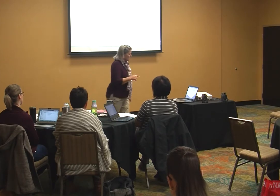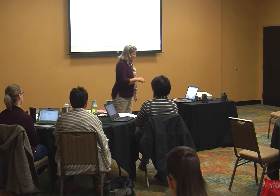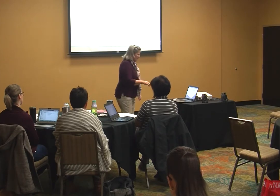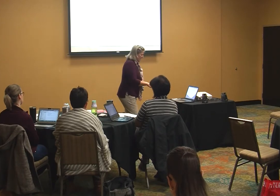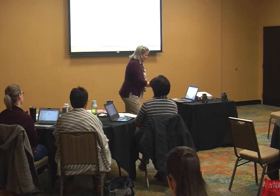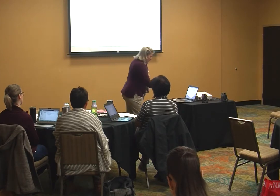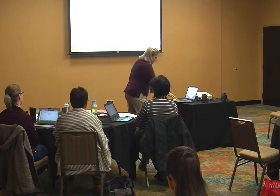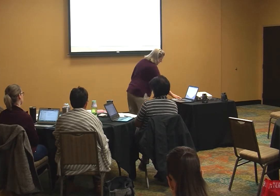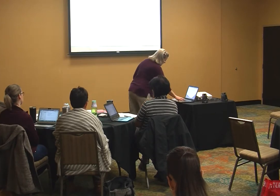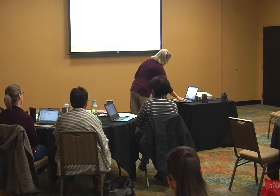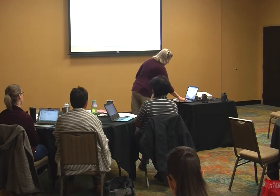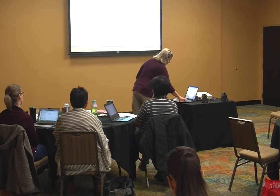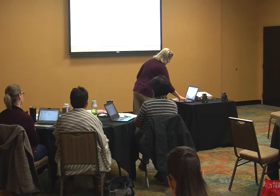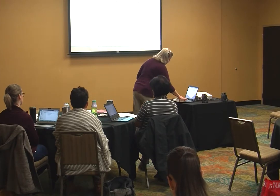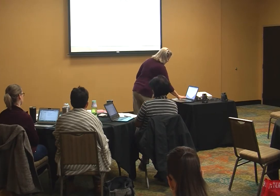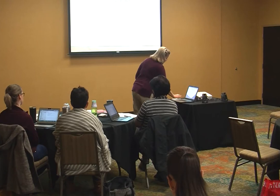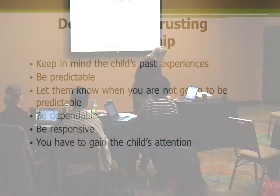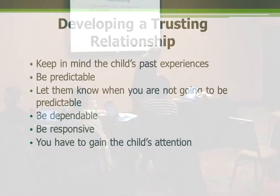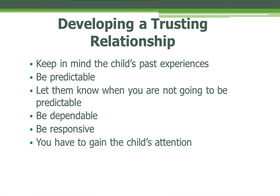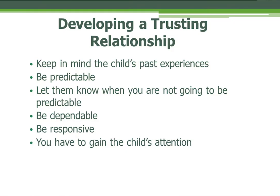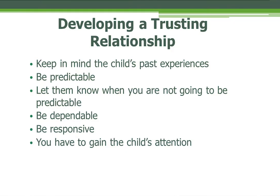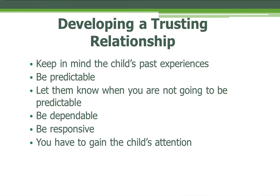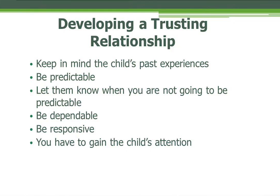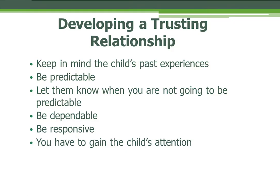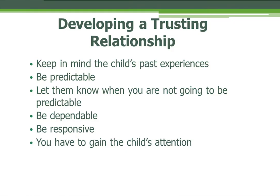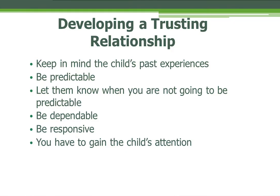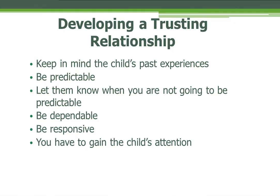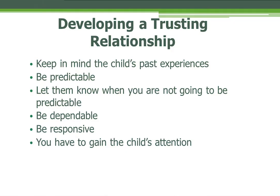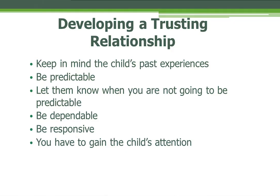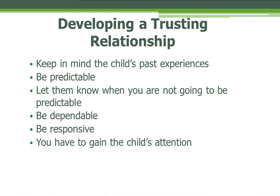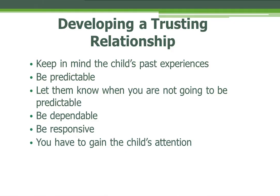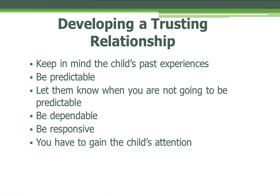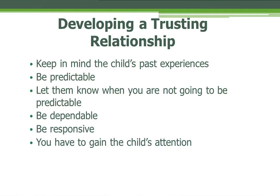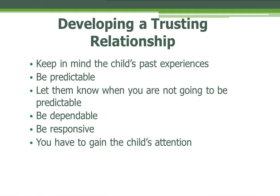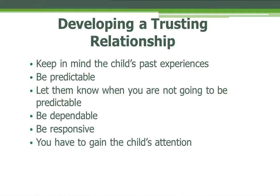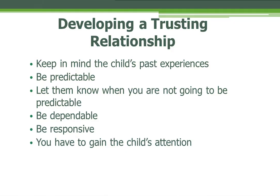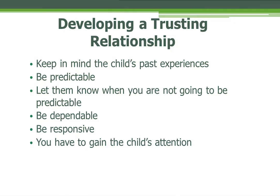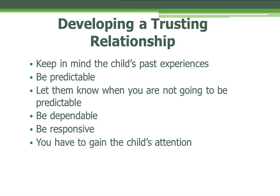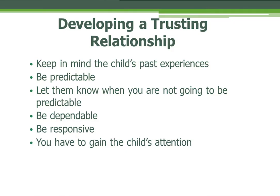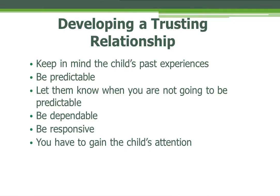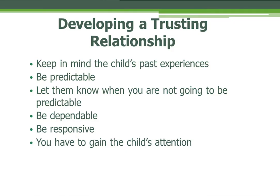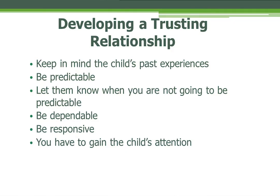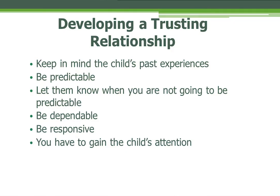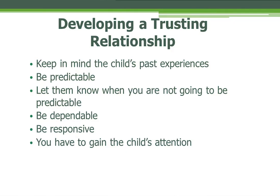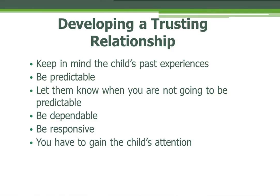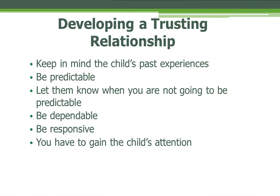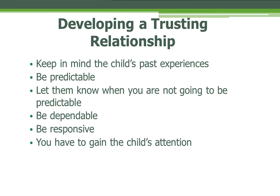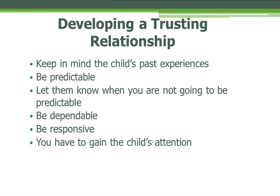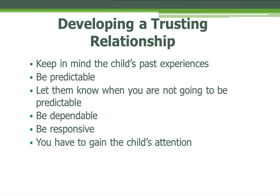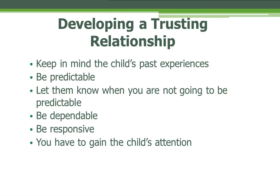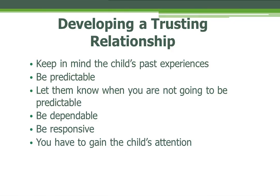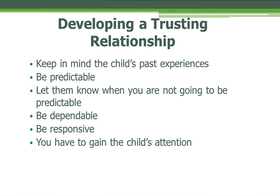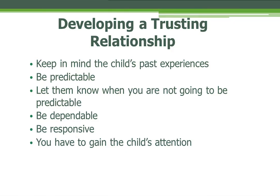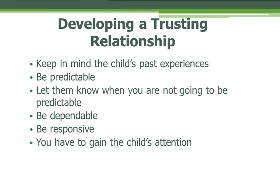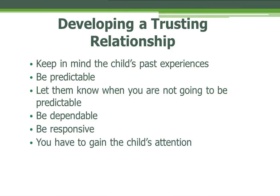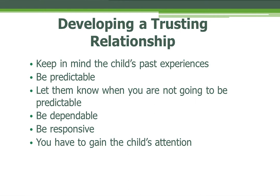talk about that a little bit later what we think about developing a trusting relationship the first